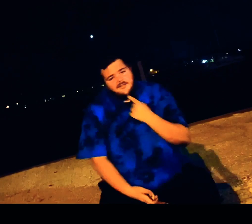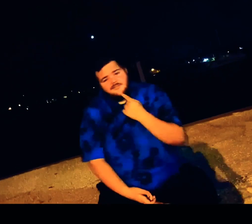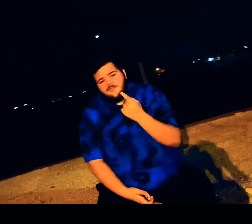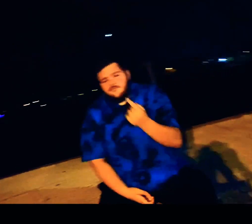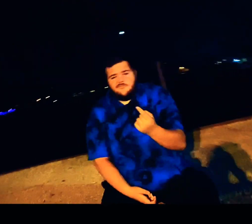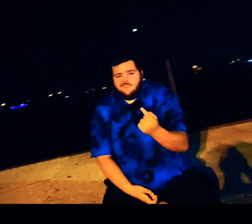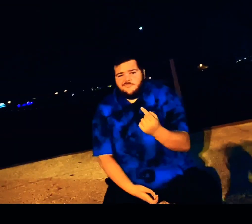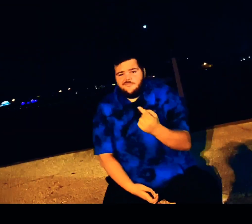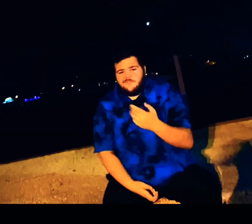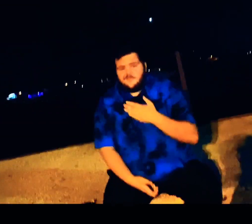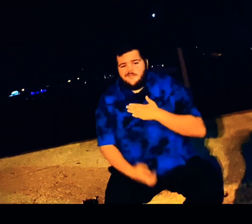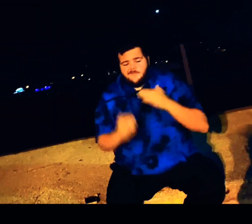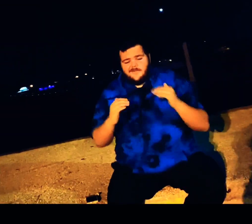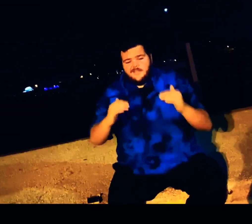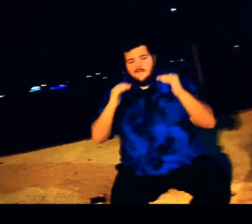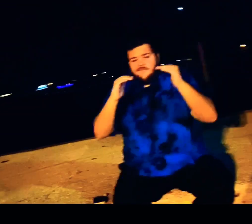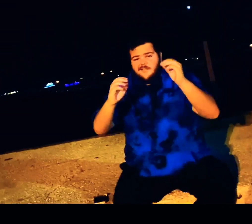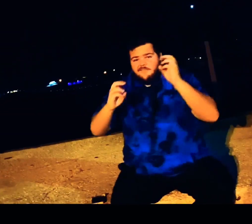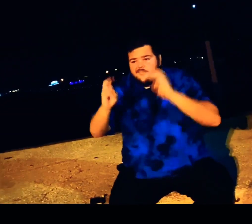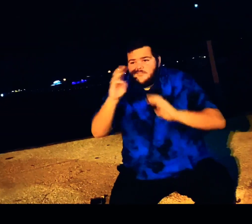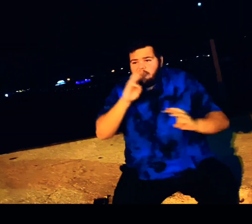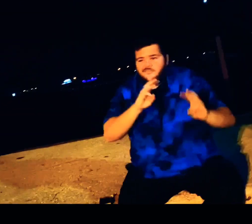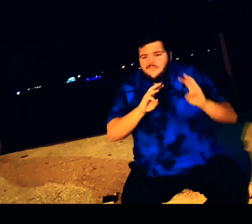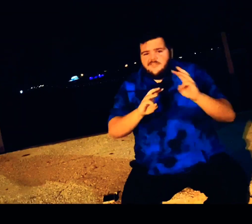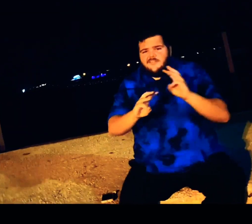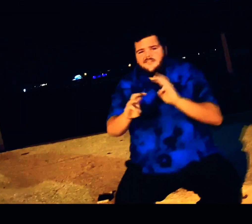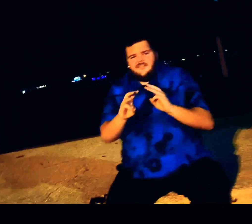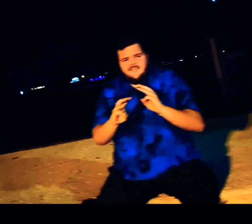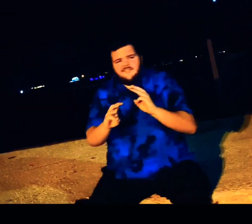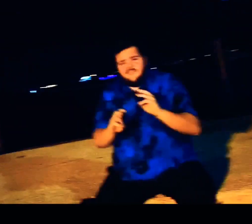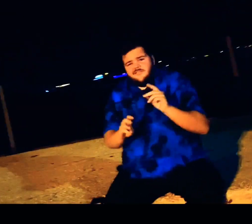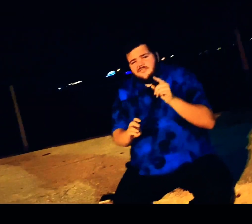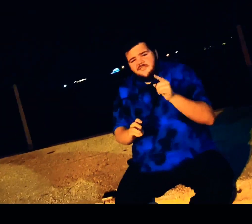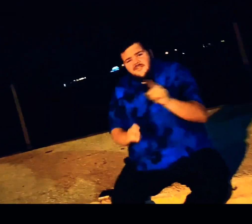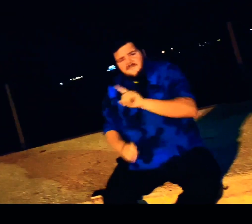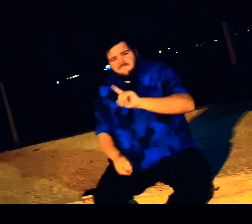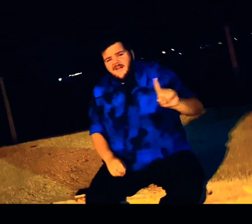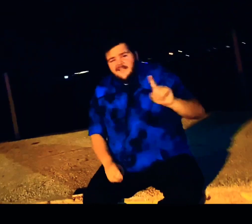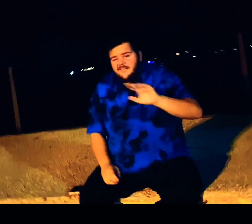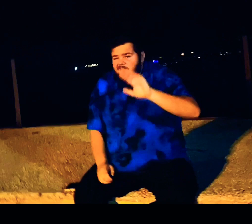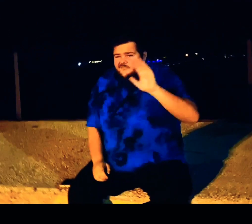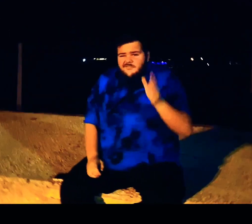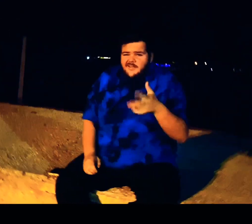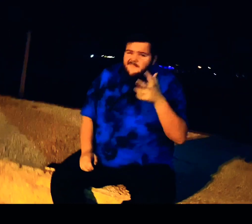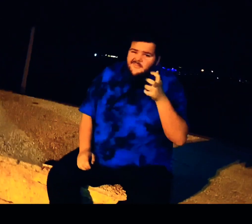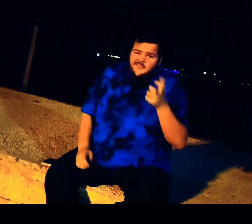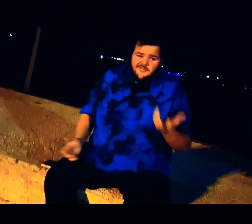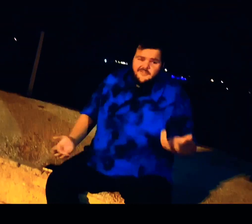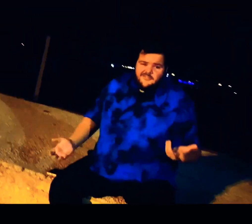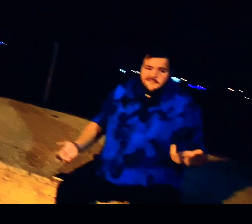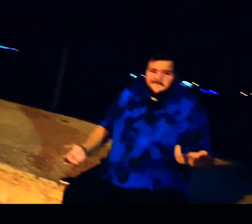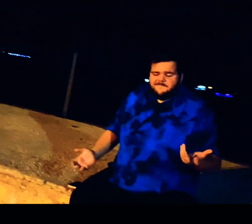'cause I told you my level of concern but you walked by like you never heard